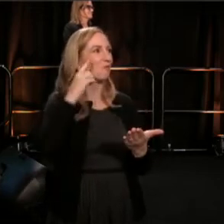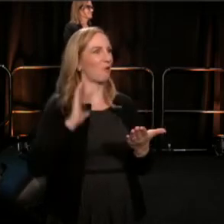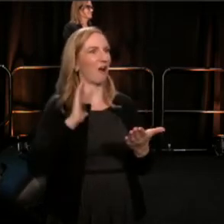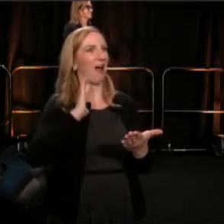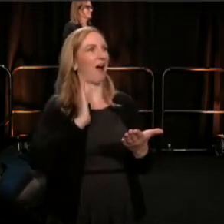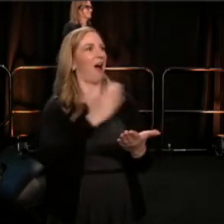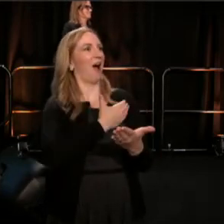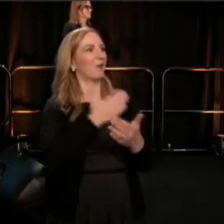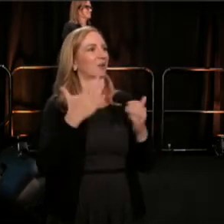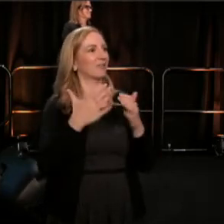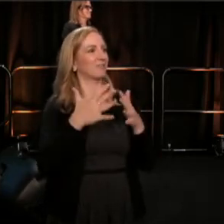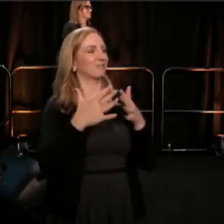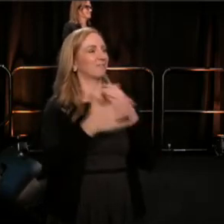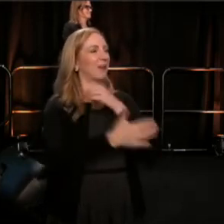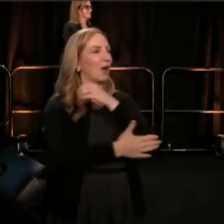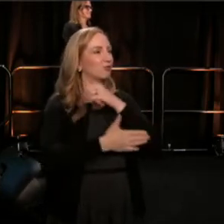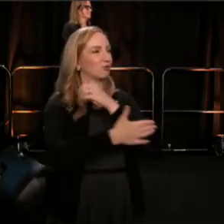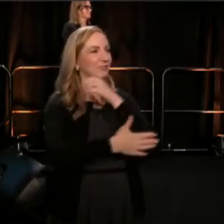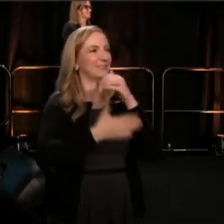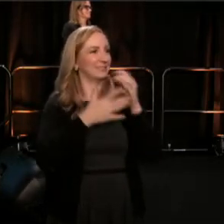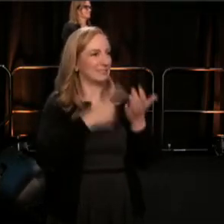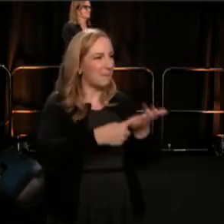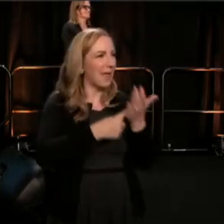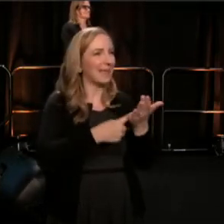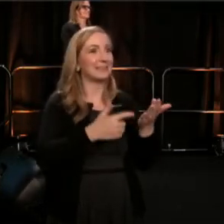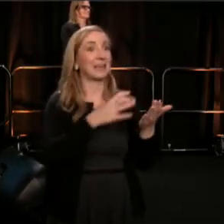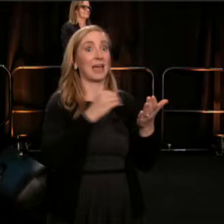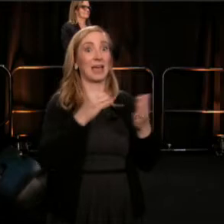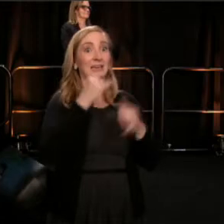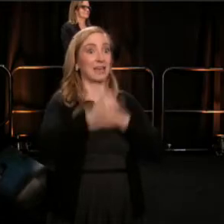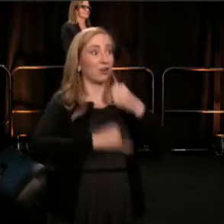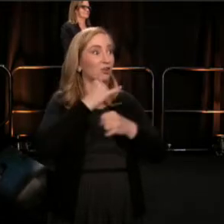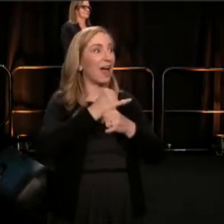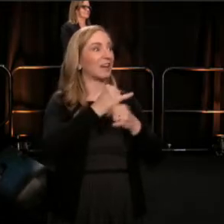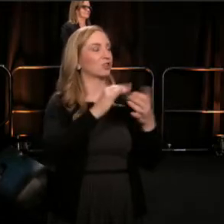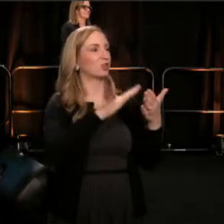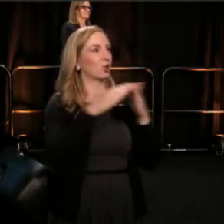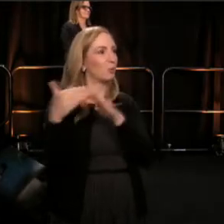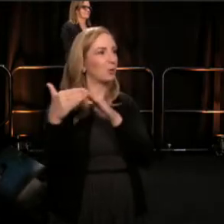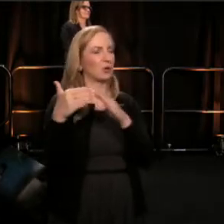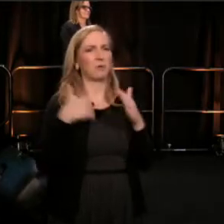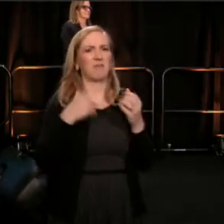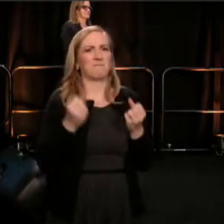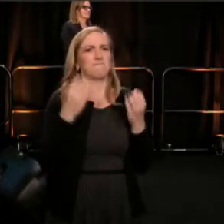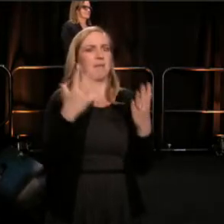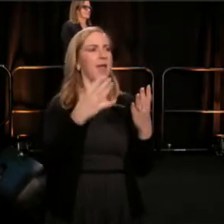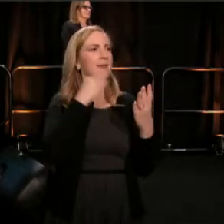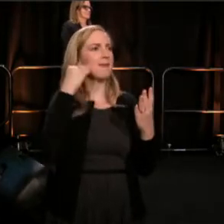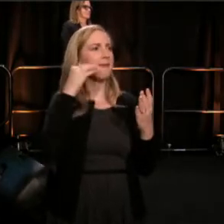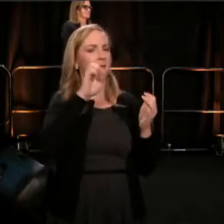We're also an international community that houses many embassies for countries from around the world.